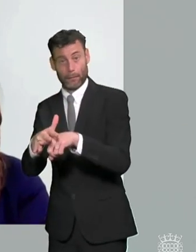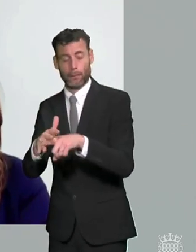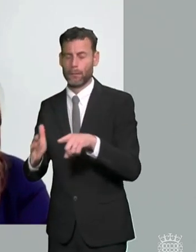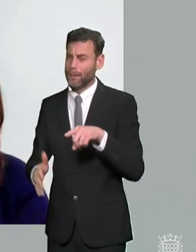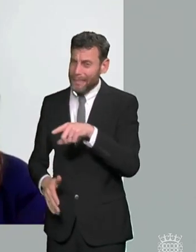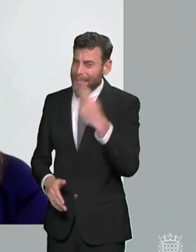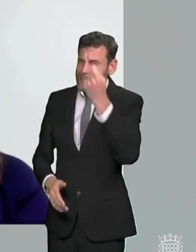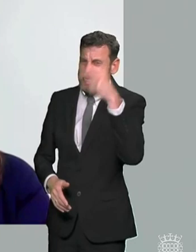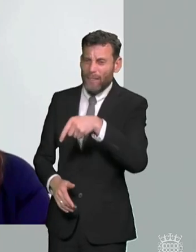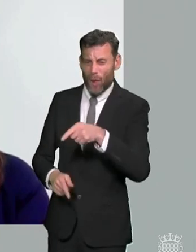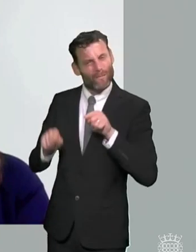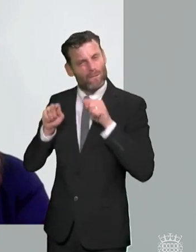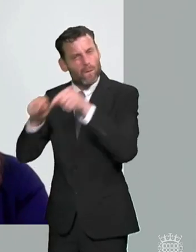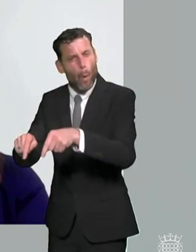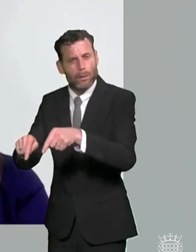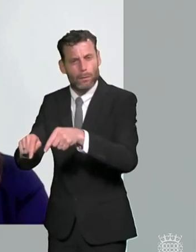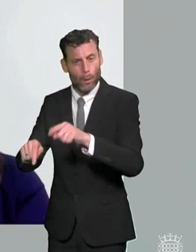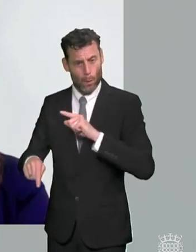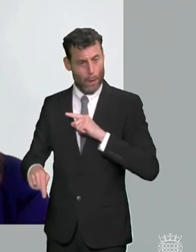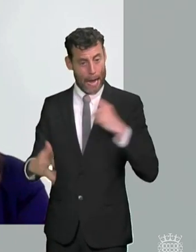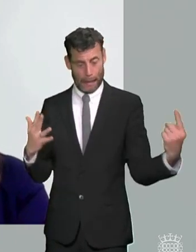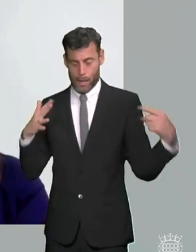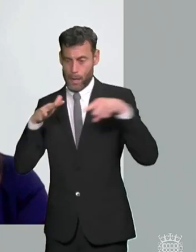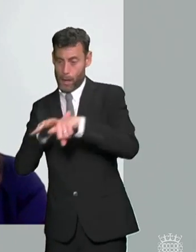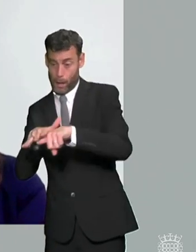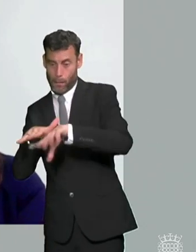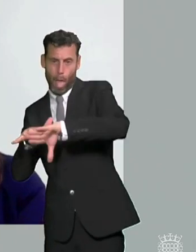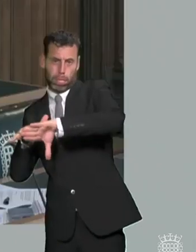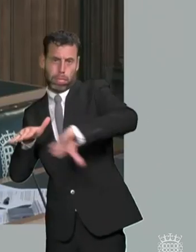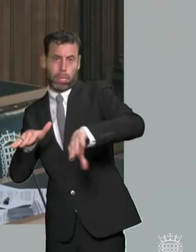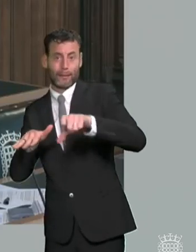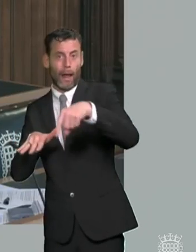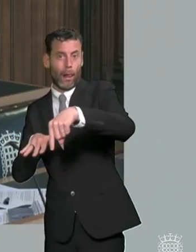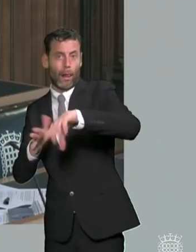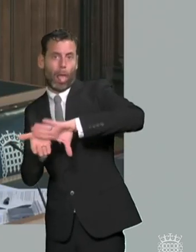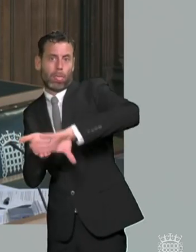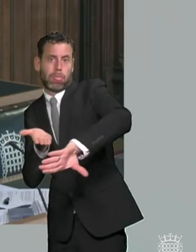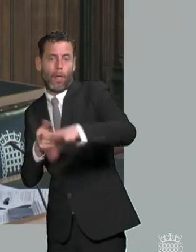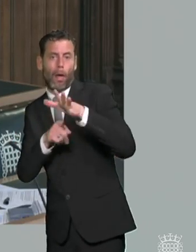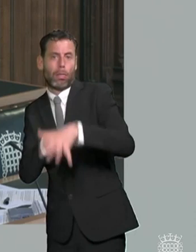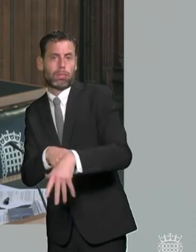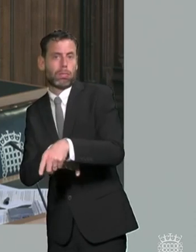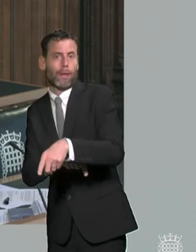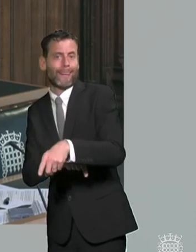or indeed you know socially within that school environment um i i have i've had i have met with